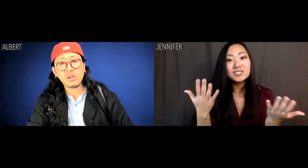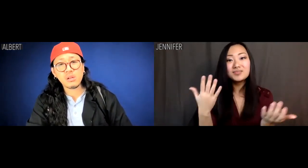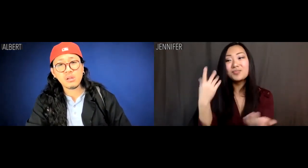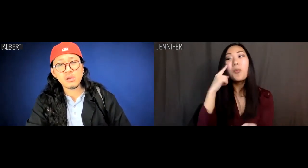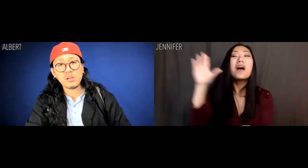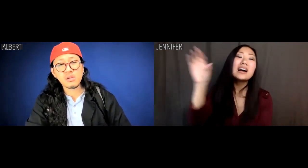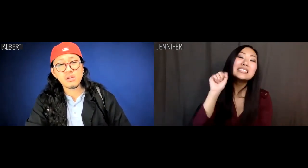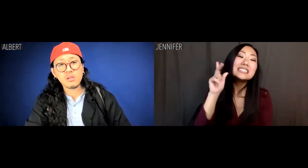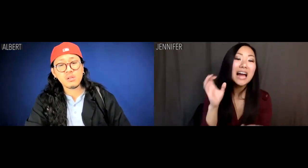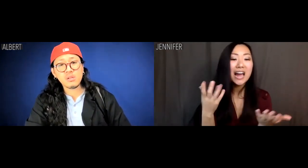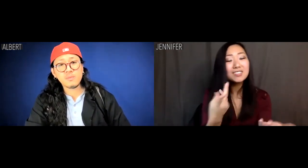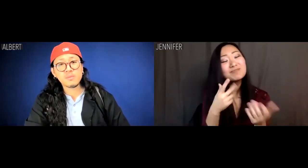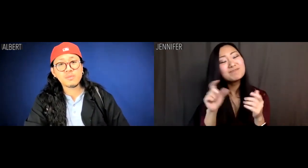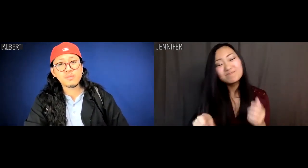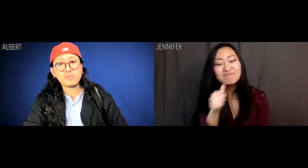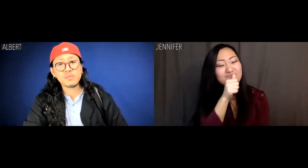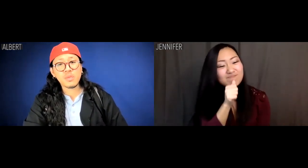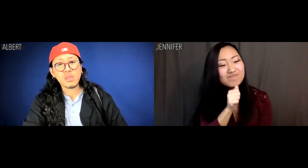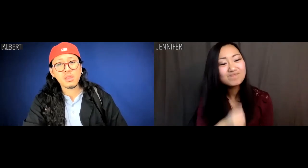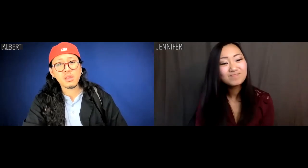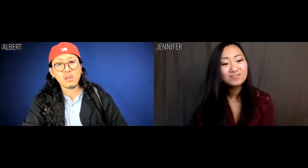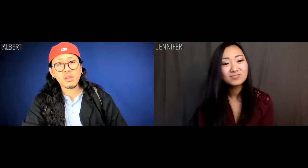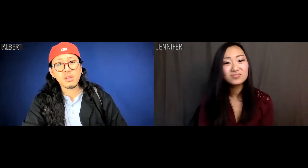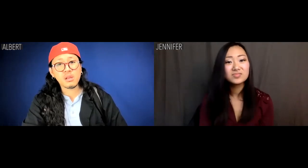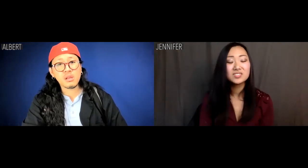I mean, for their sake, what else can we do but endure?